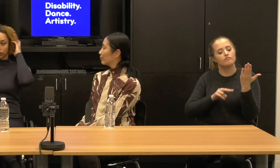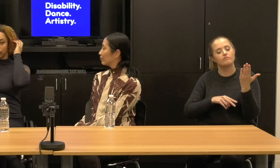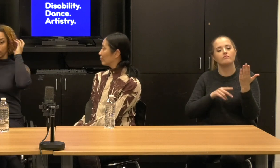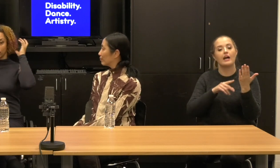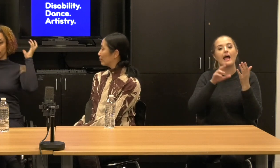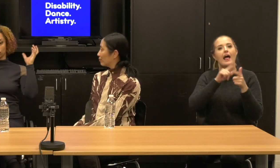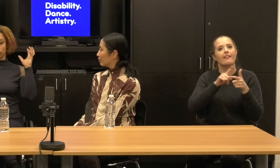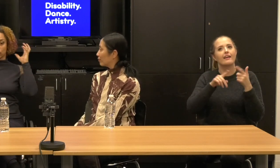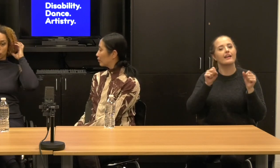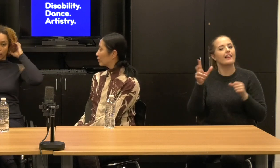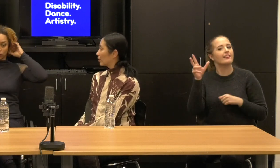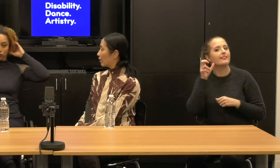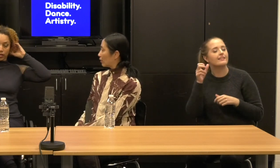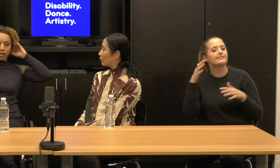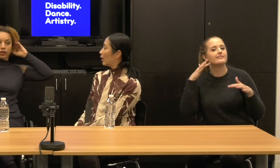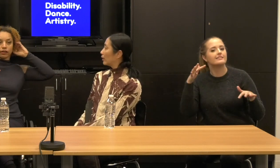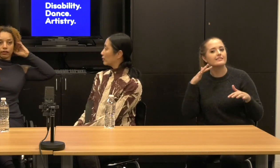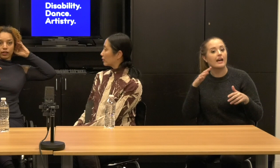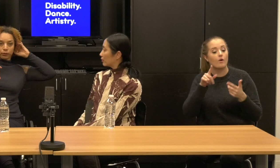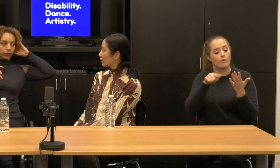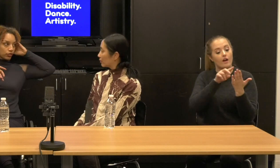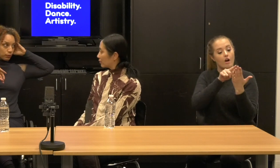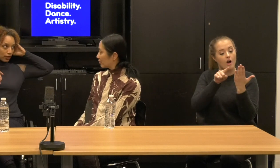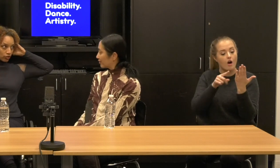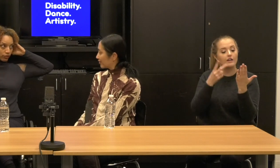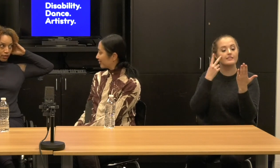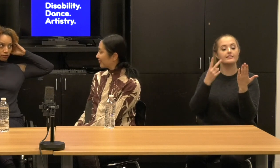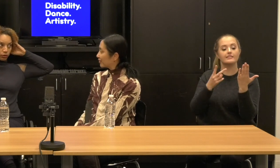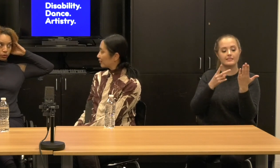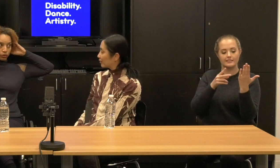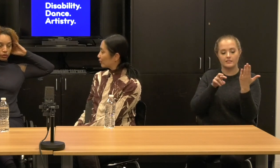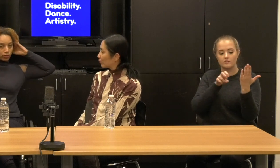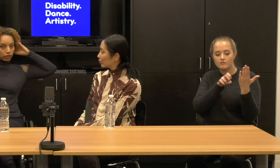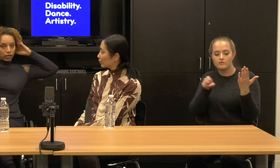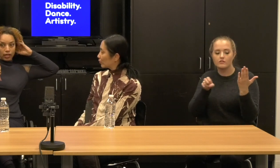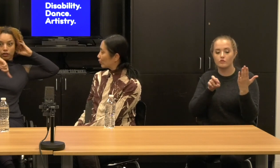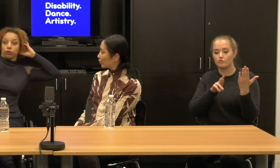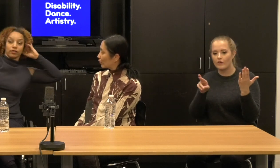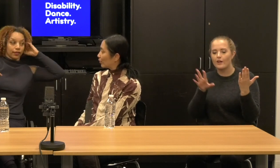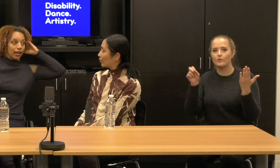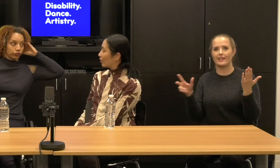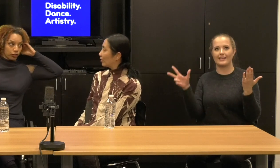So you can hear she turns right and you can hear because it's spatially sound recorded that it goes like that.